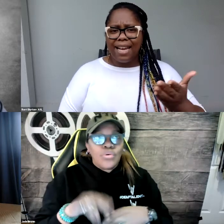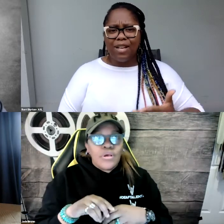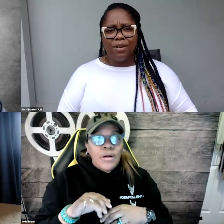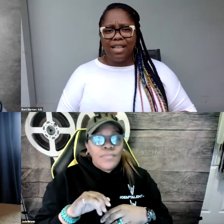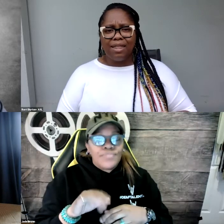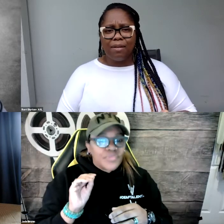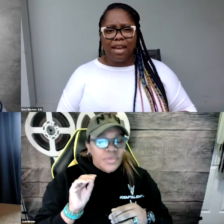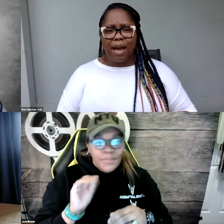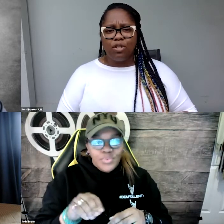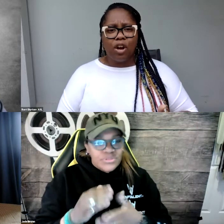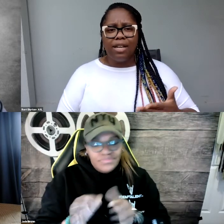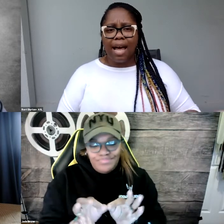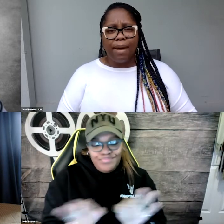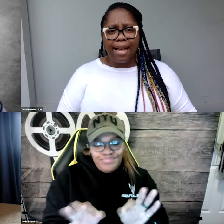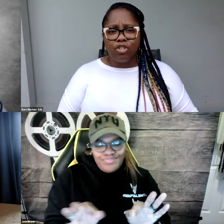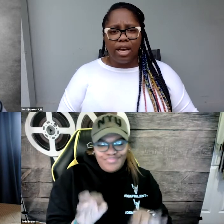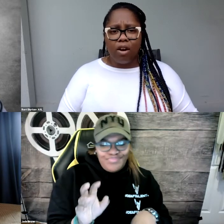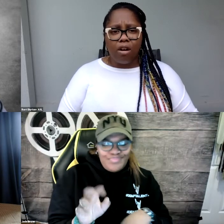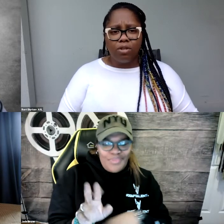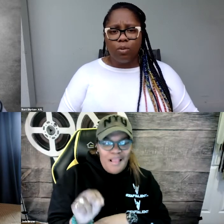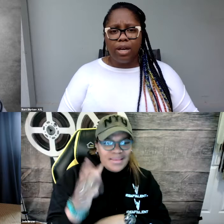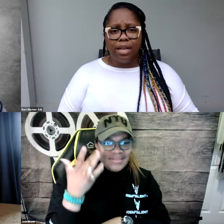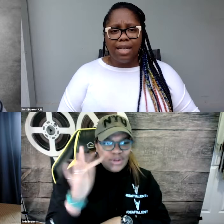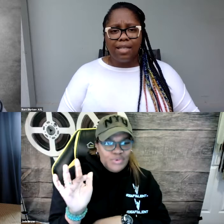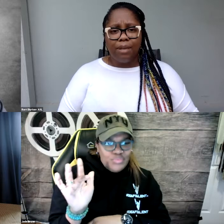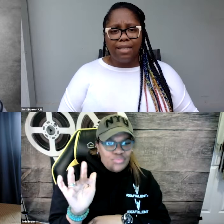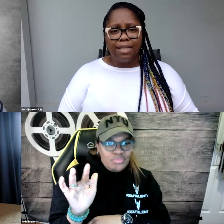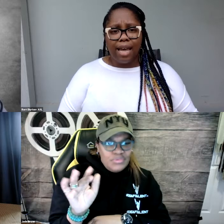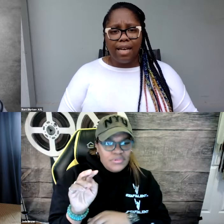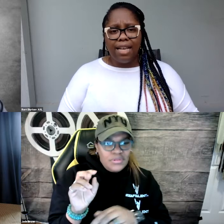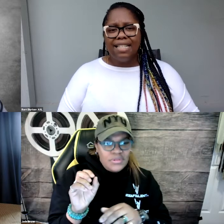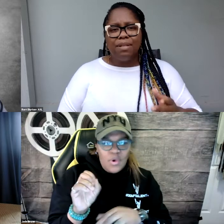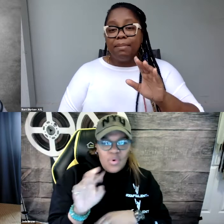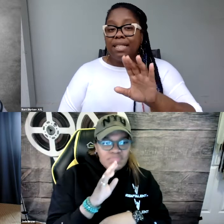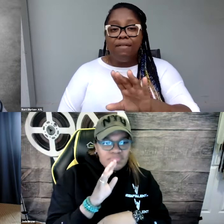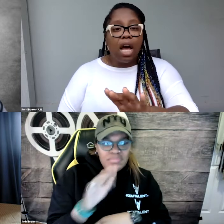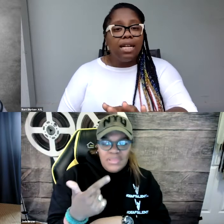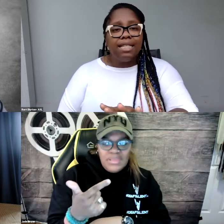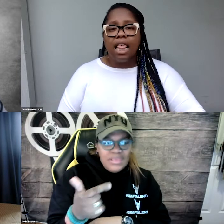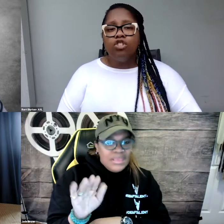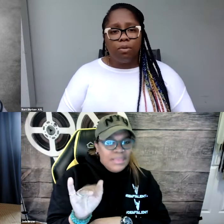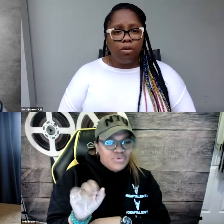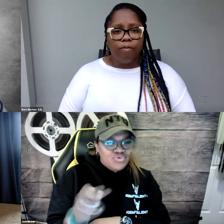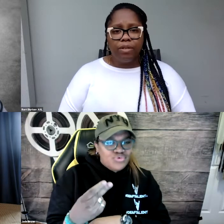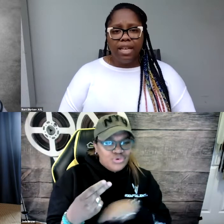And I noticed that the captions are not matched at all to what is being said. Sometimes it's even unintelligible.